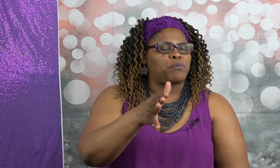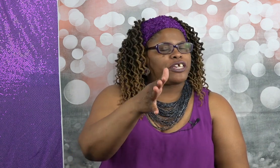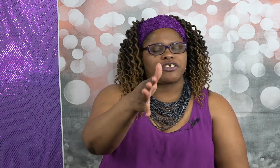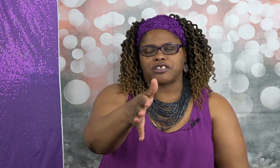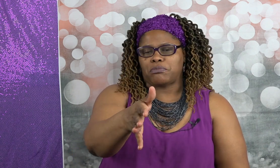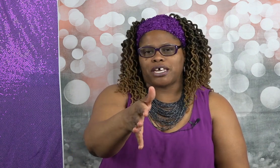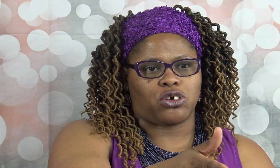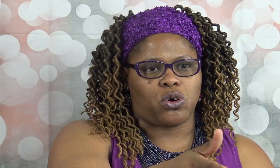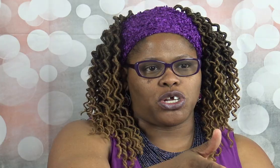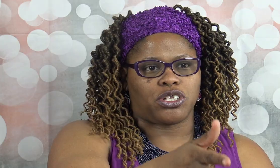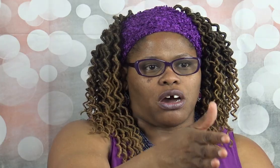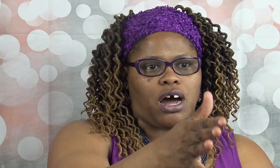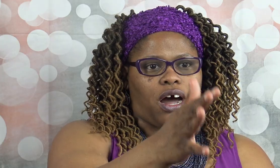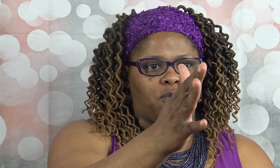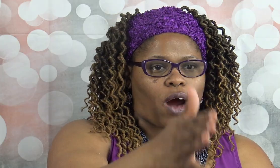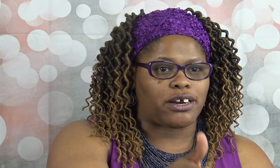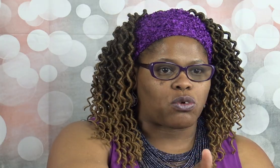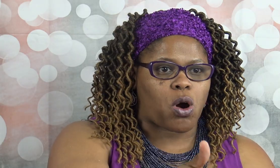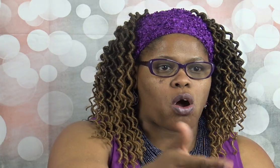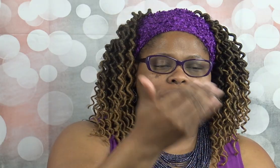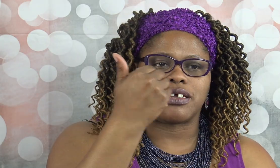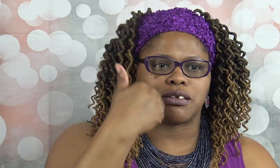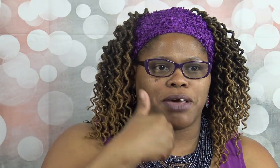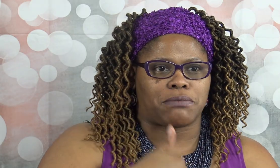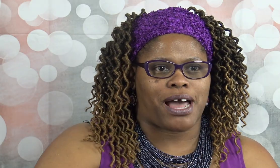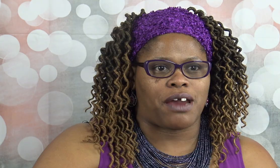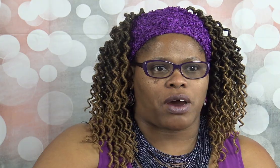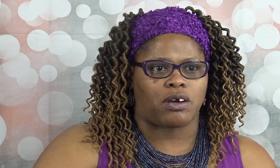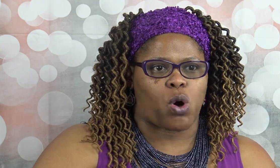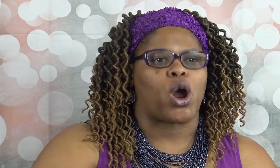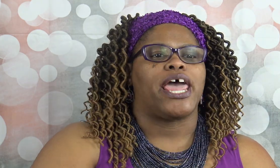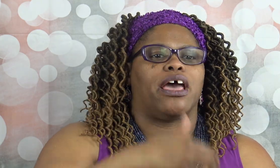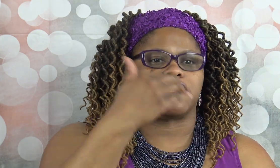it doesn't make yours right or wrong it doesn't make mine right or wrong it's